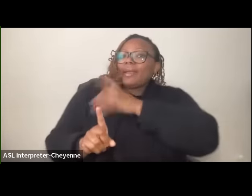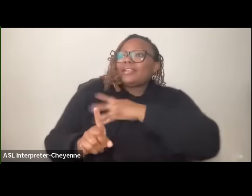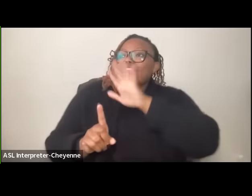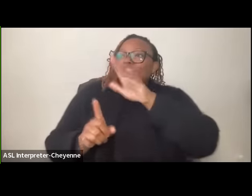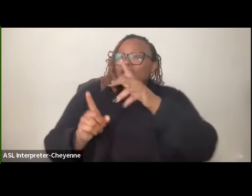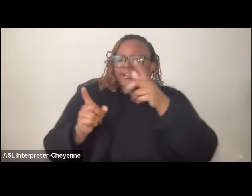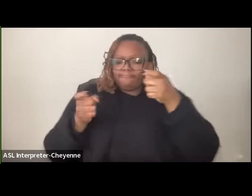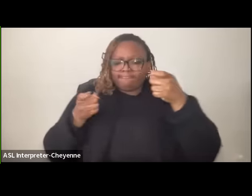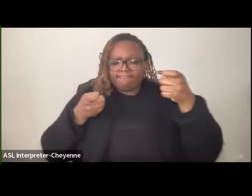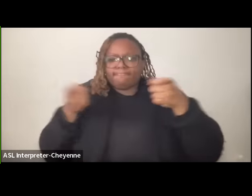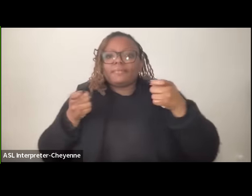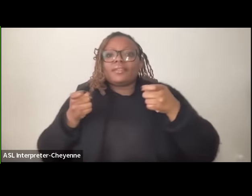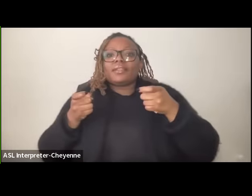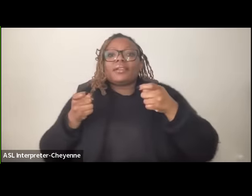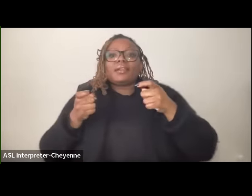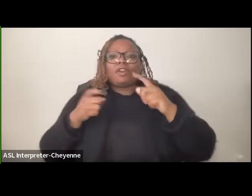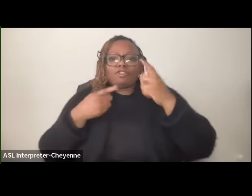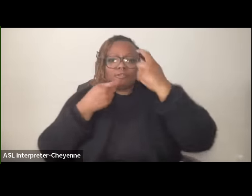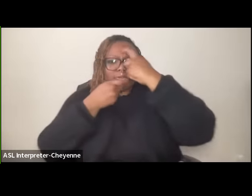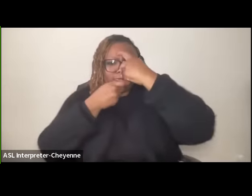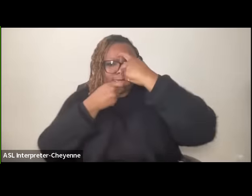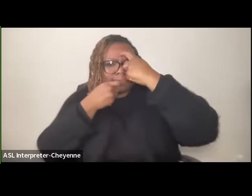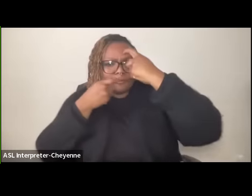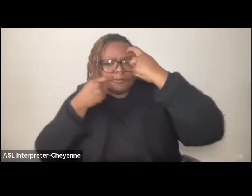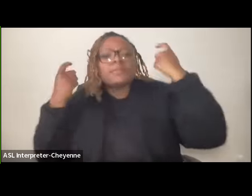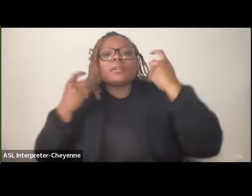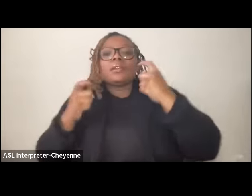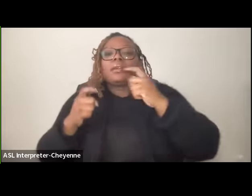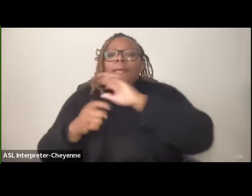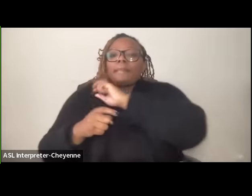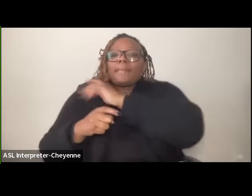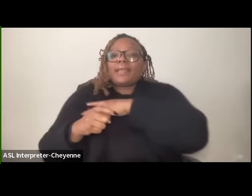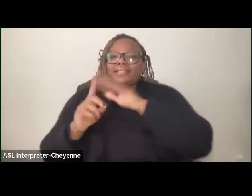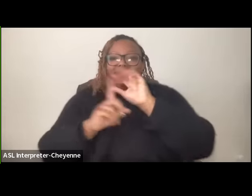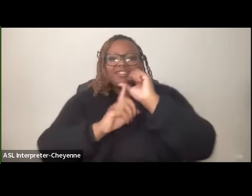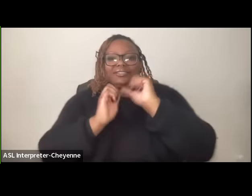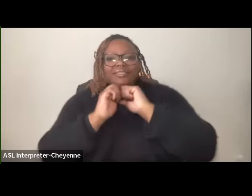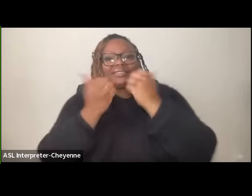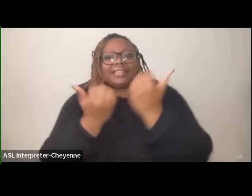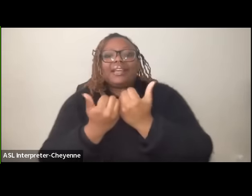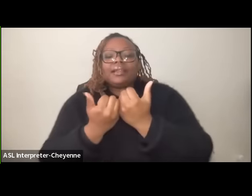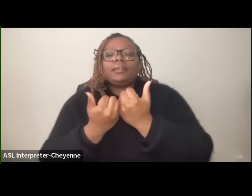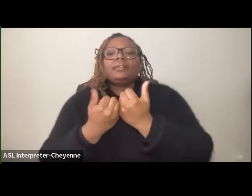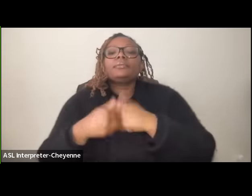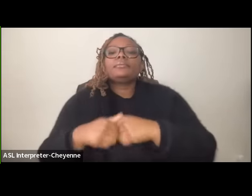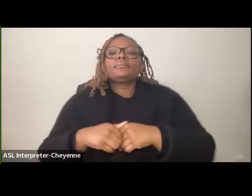sear their Consciousness and further fragment Palestinian Society uh I think it is really